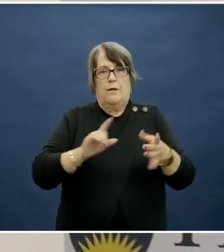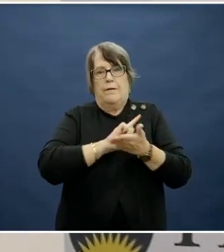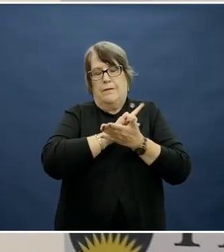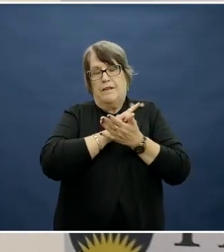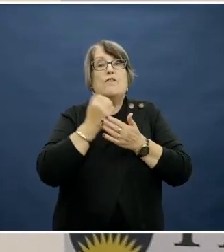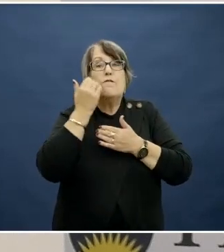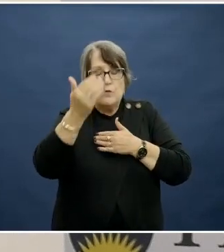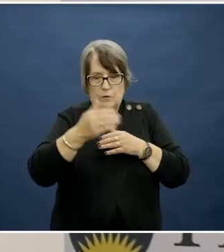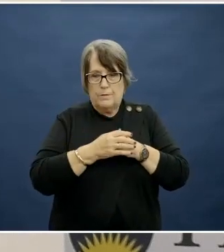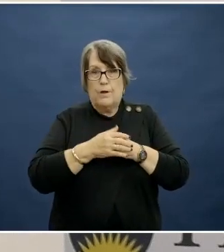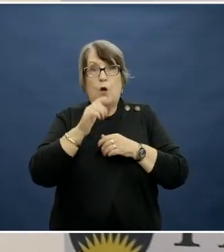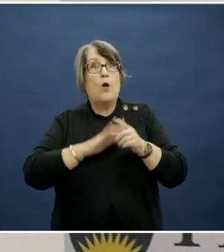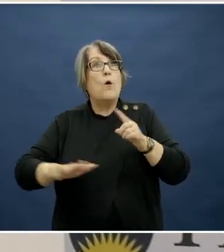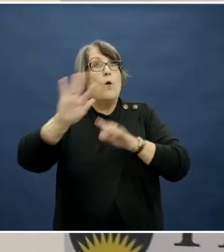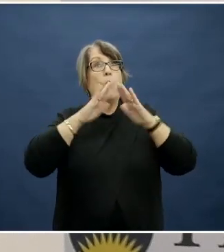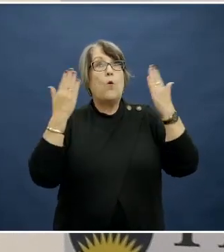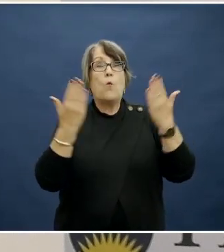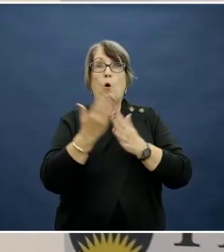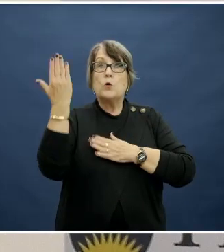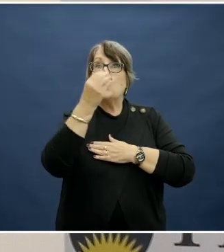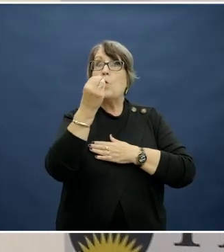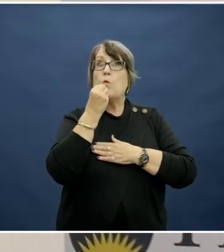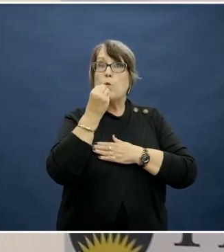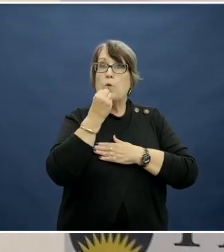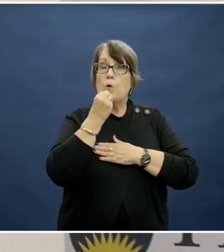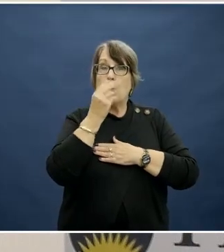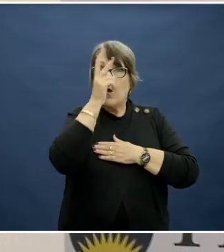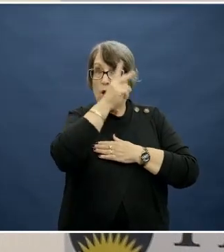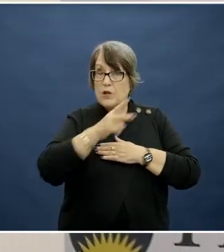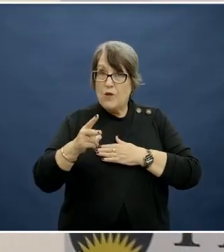We know that around the world, school food is often delivered quite differently.